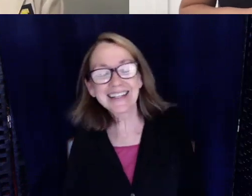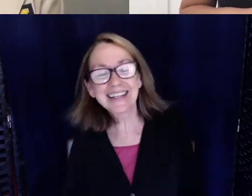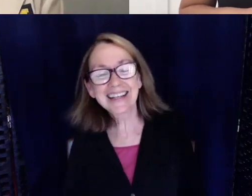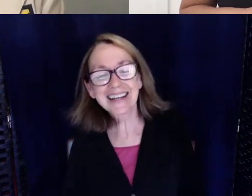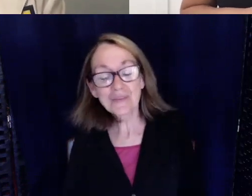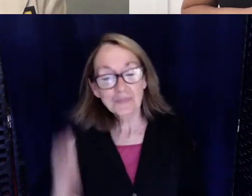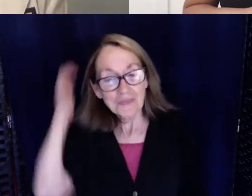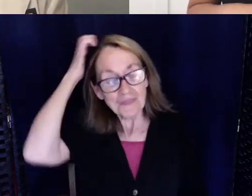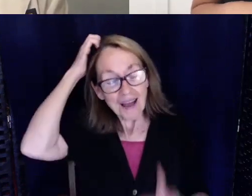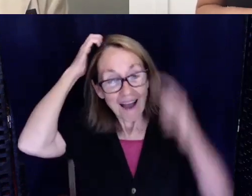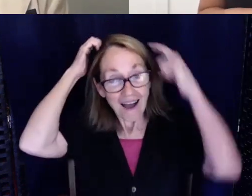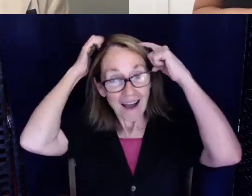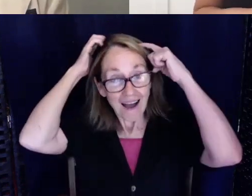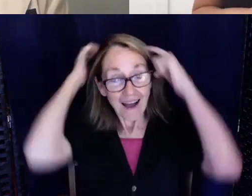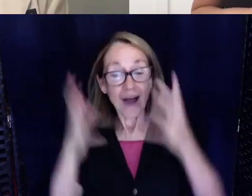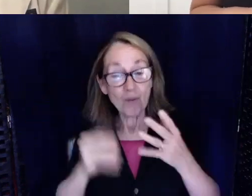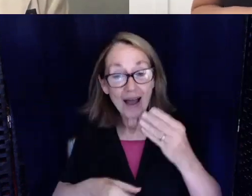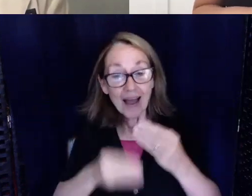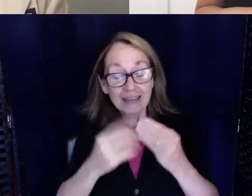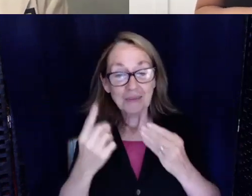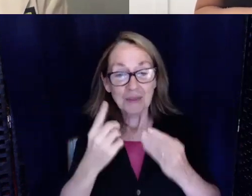One more thing that I wanted to talk about sorry